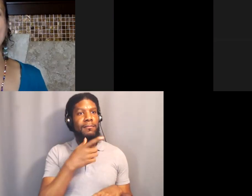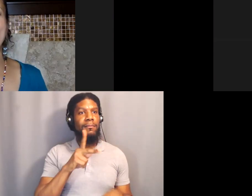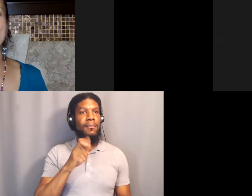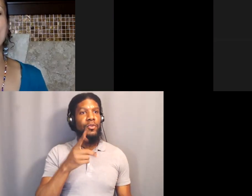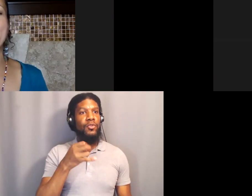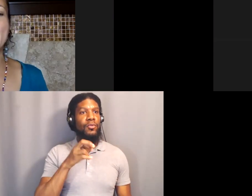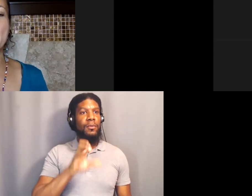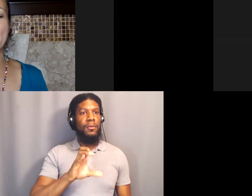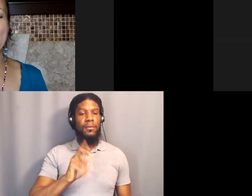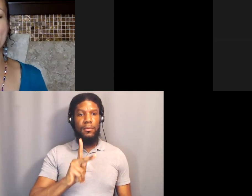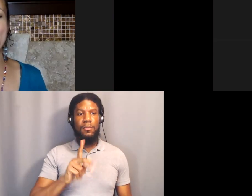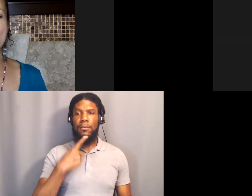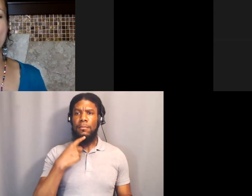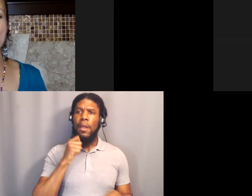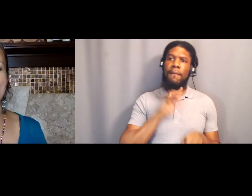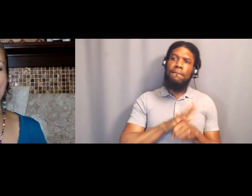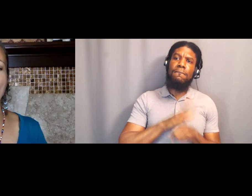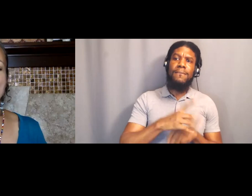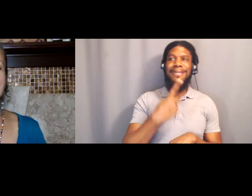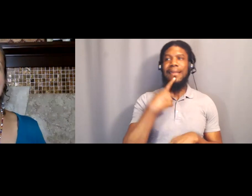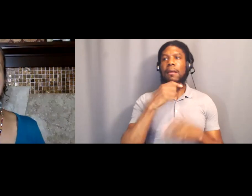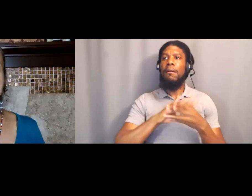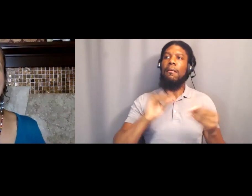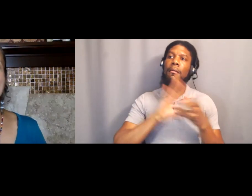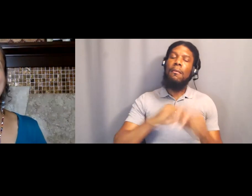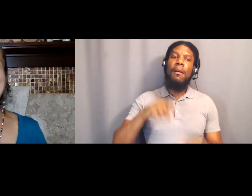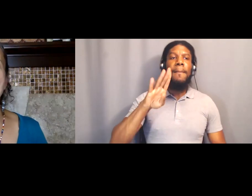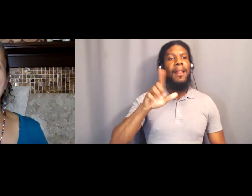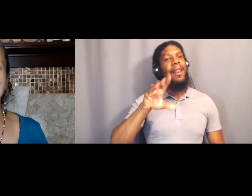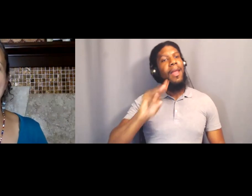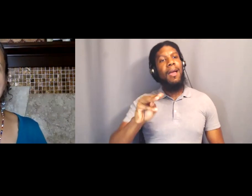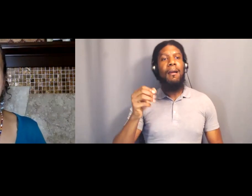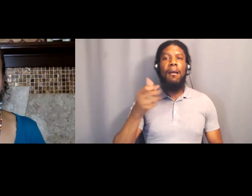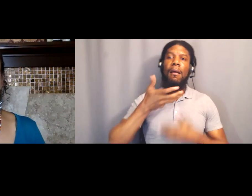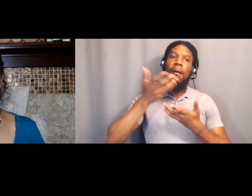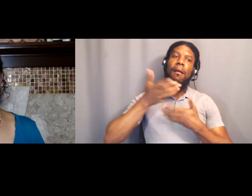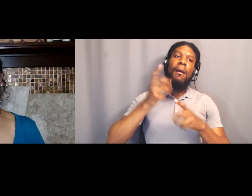we have to make Black Lives Matter. So the question becomes, how do we make Black Lives Matter?